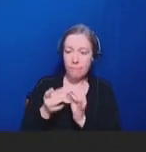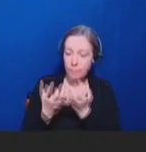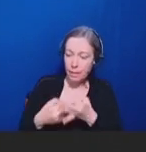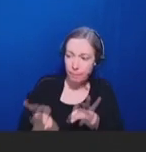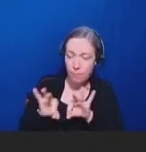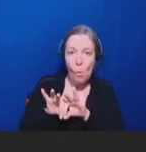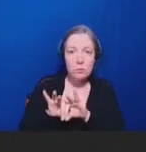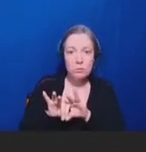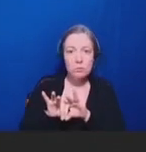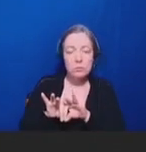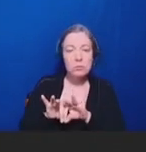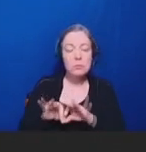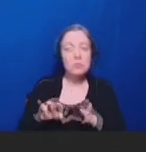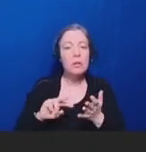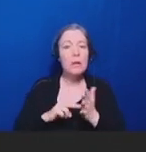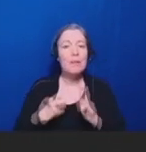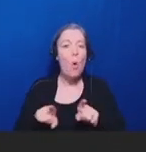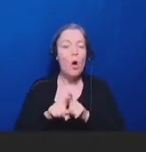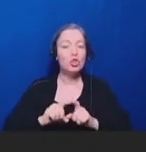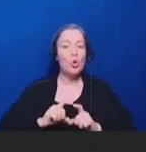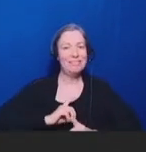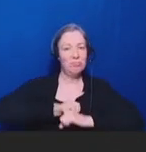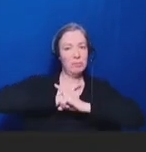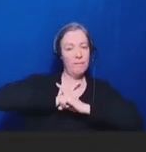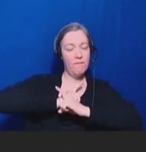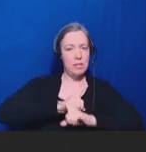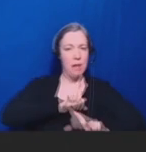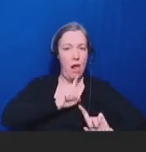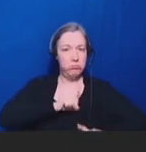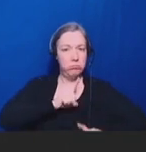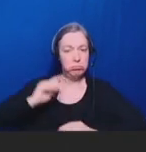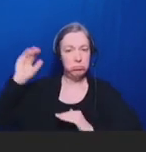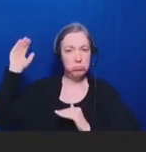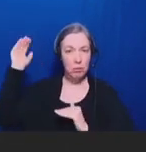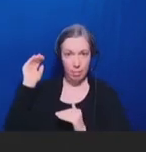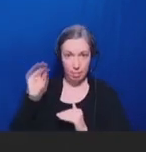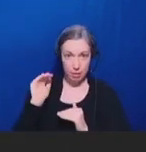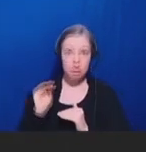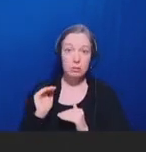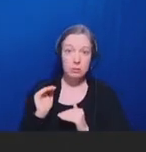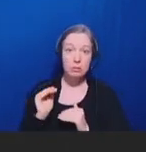of the defensive processing that can occur, that typically produces, there's hypothesized